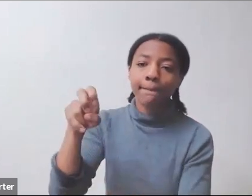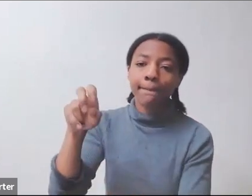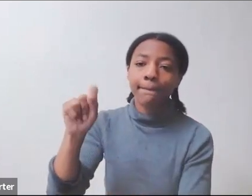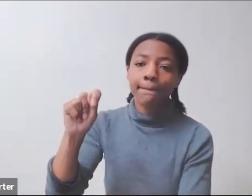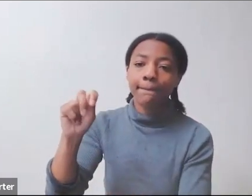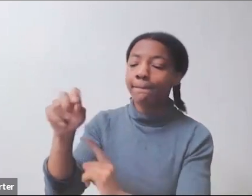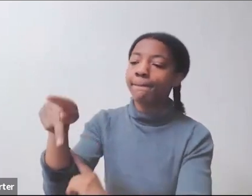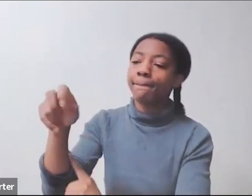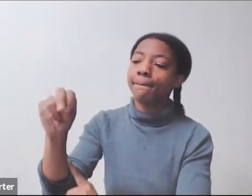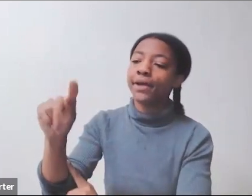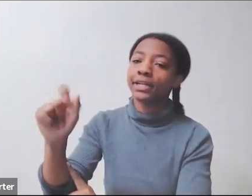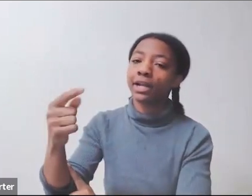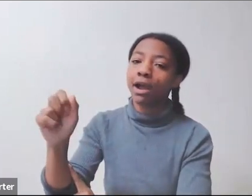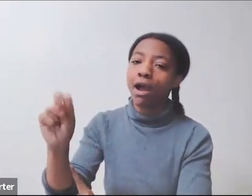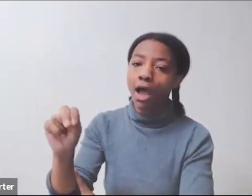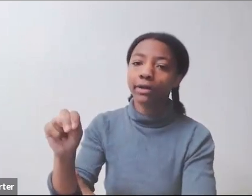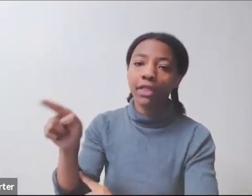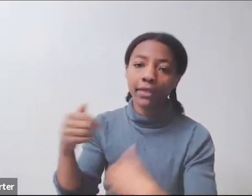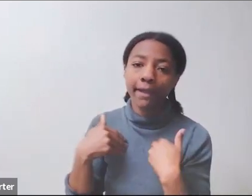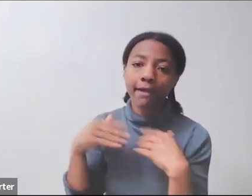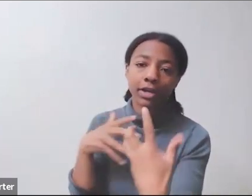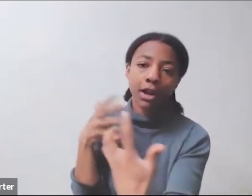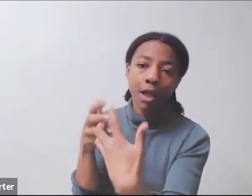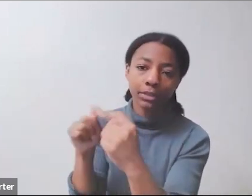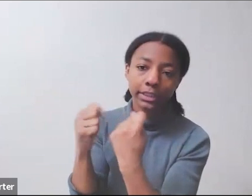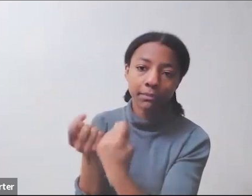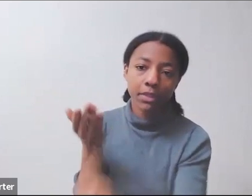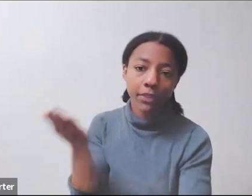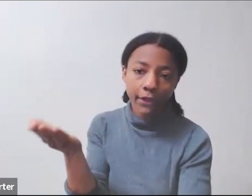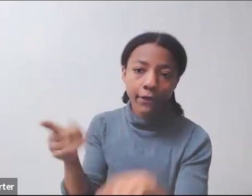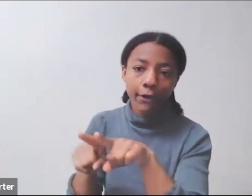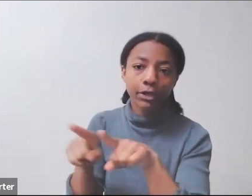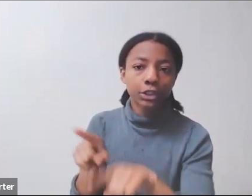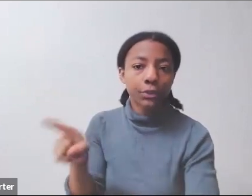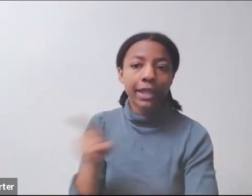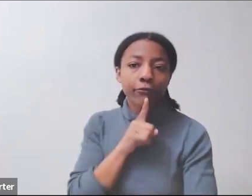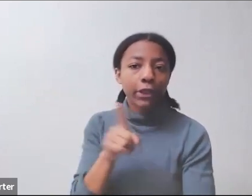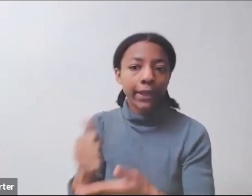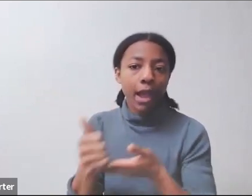what is most helpful for you. Okay, I think that's it. I'm just going to stop right there